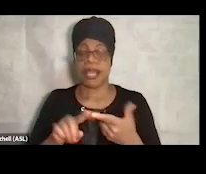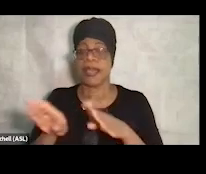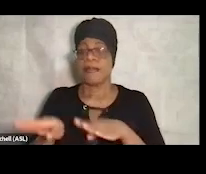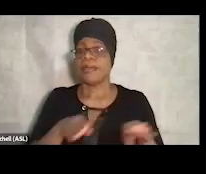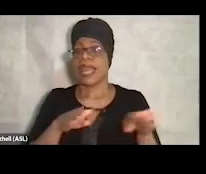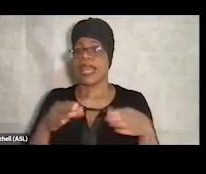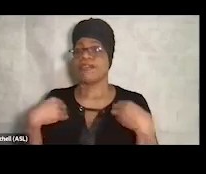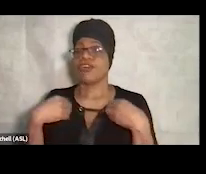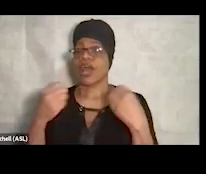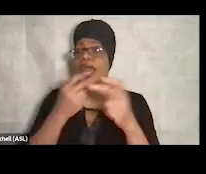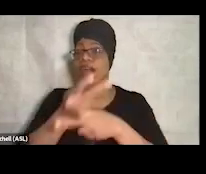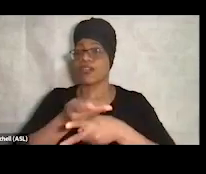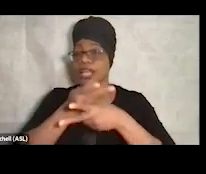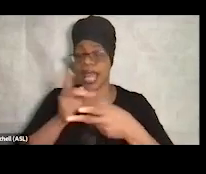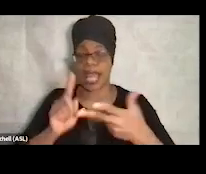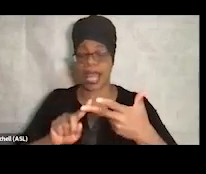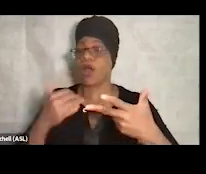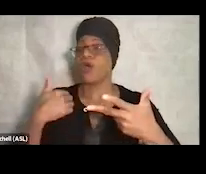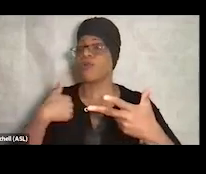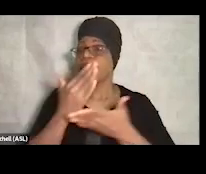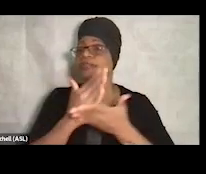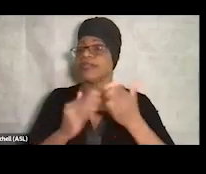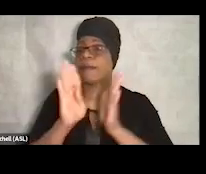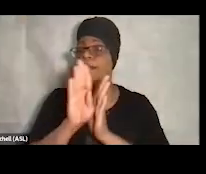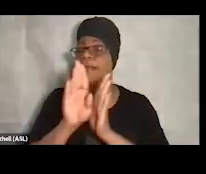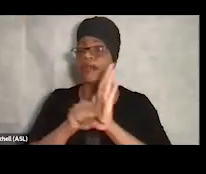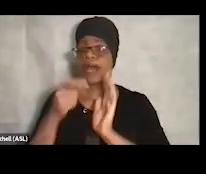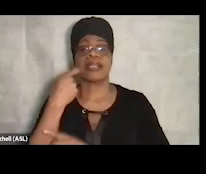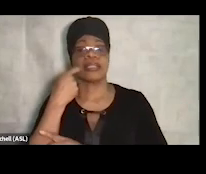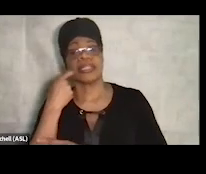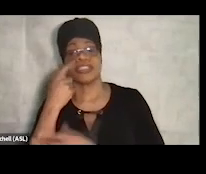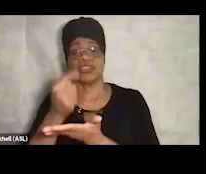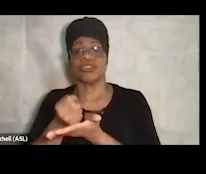We have some background in addiction treatment, so I felt like we could do some of that internally,